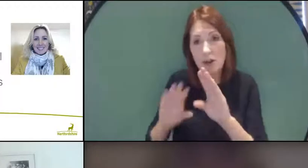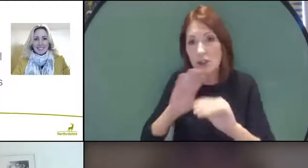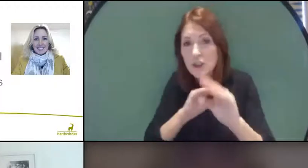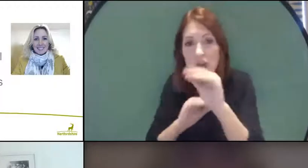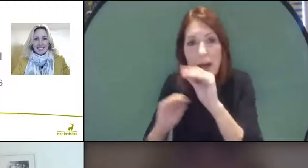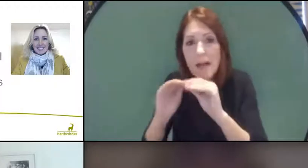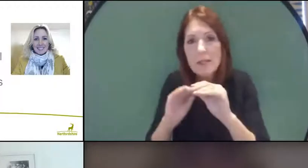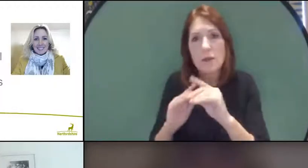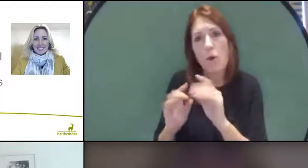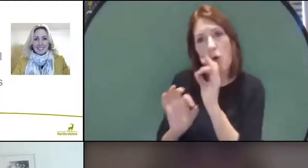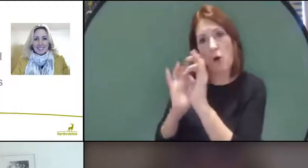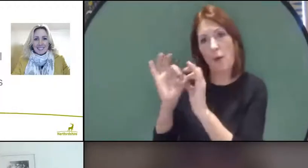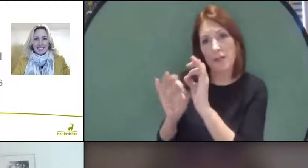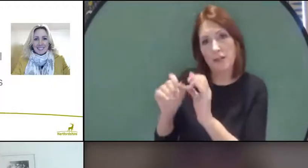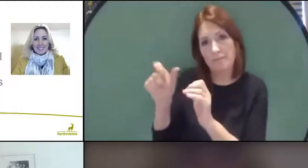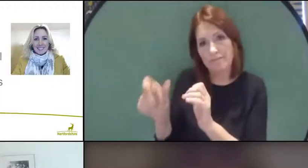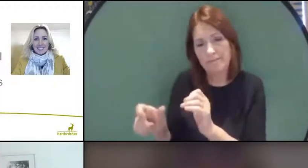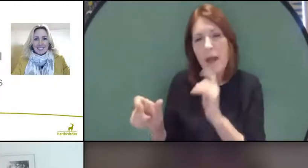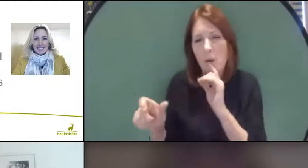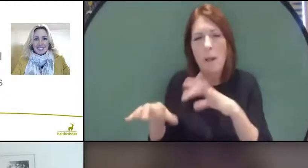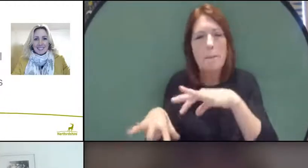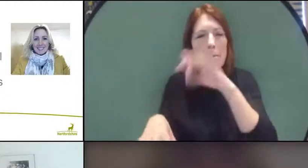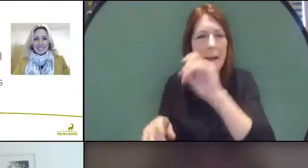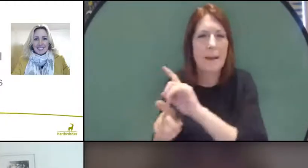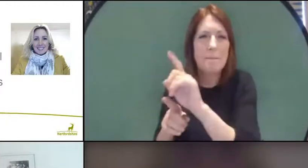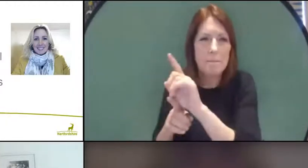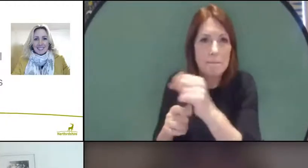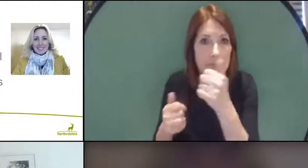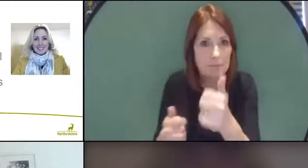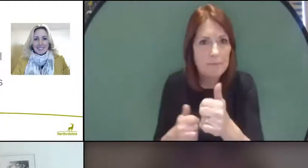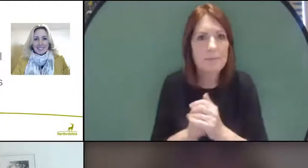those up hopefully at the end of the webinar. Thank you very much - everyone welcome Tania.